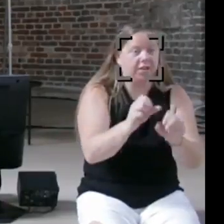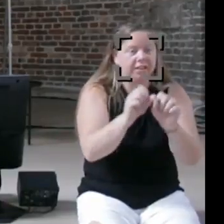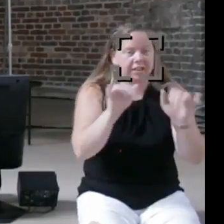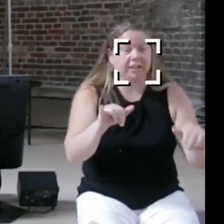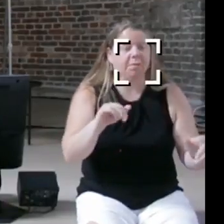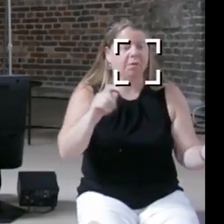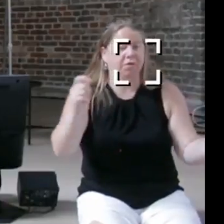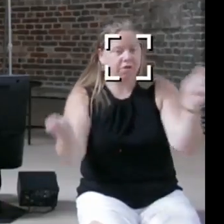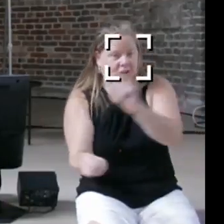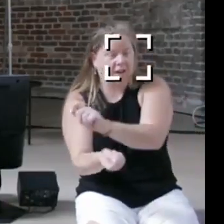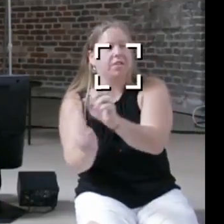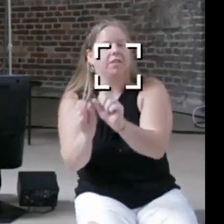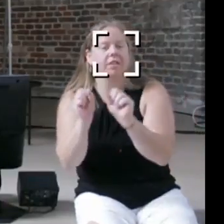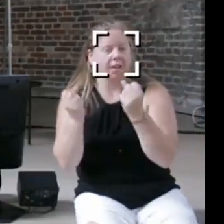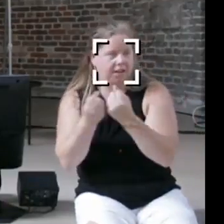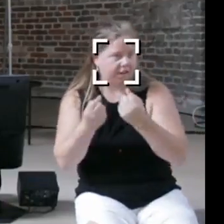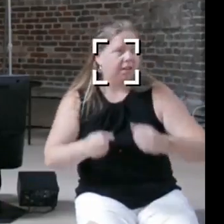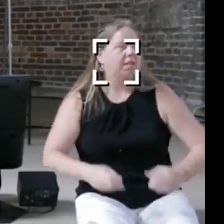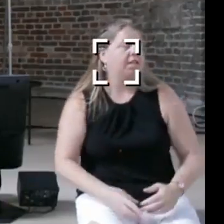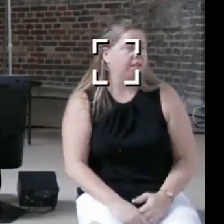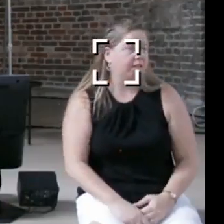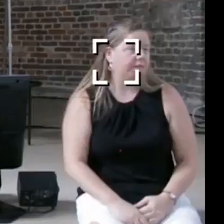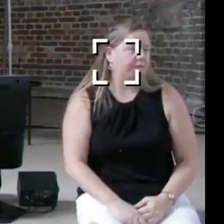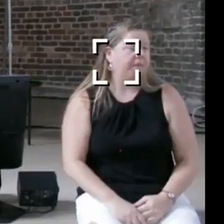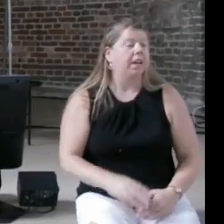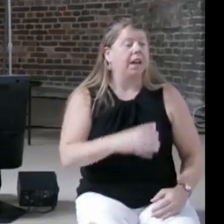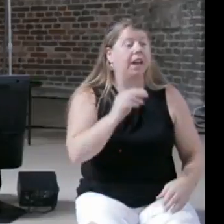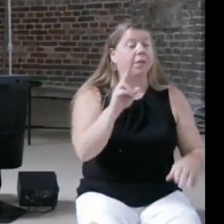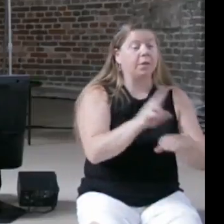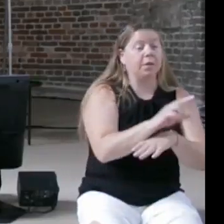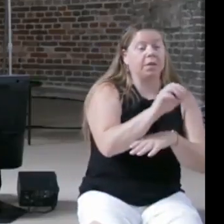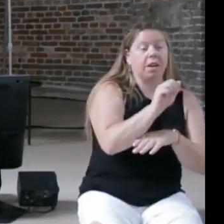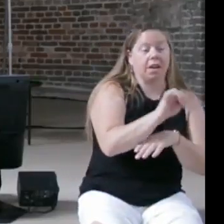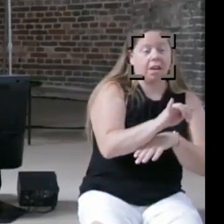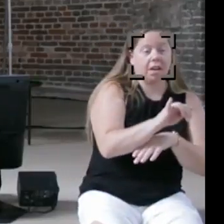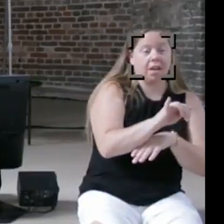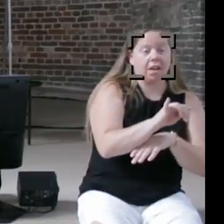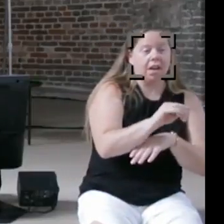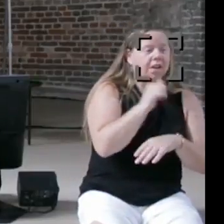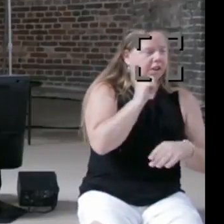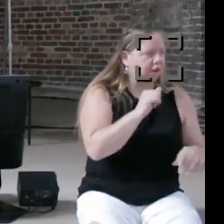and that we use the AI not to look at the defendants, the people, but to look at the